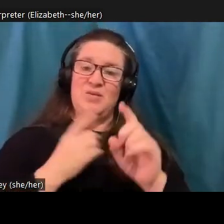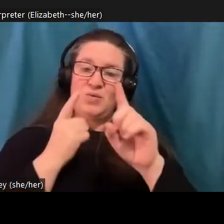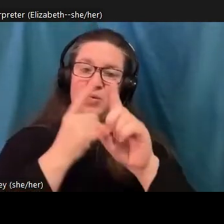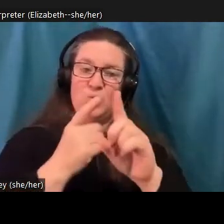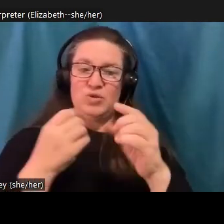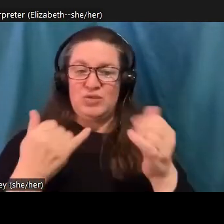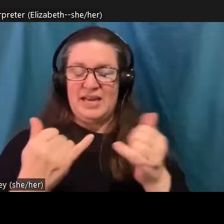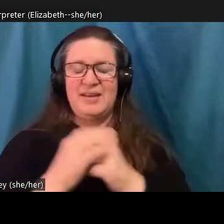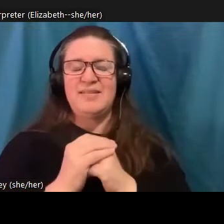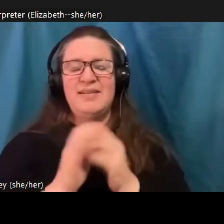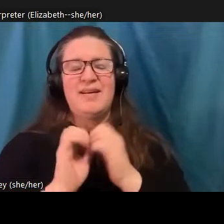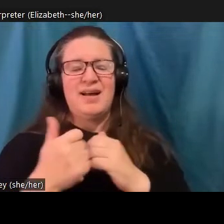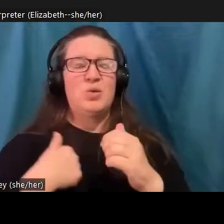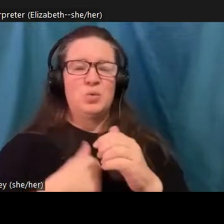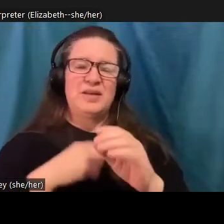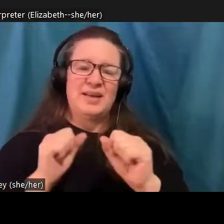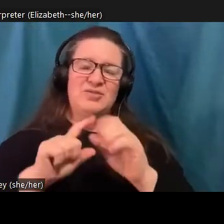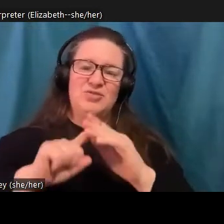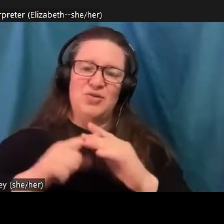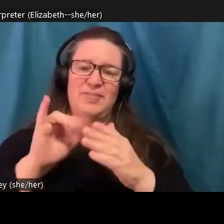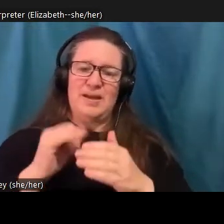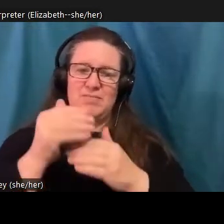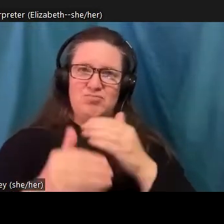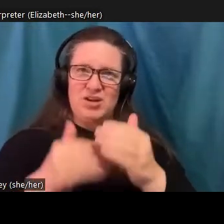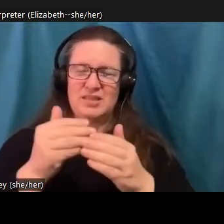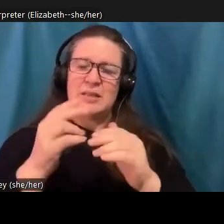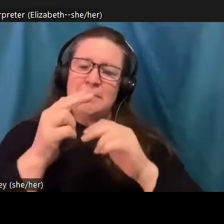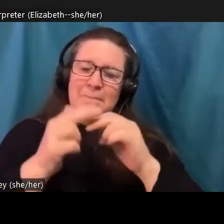process of building existential capacity. And the first step